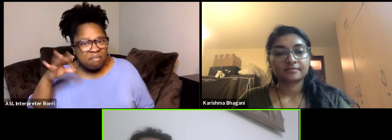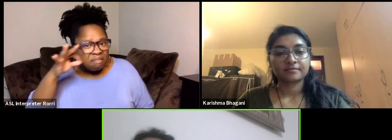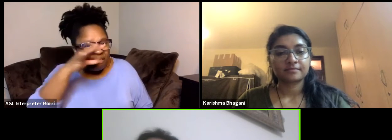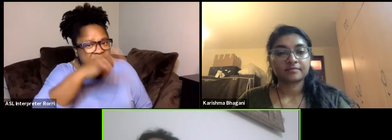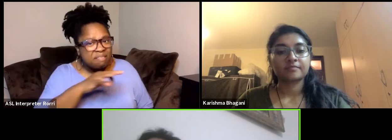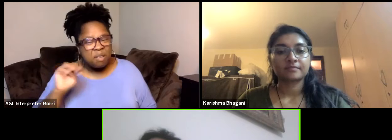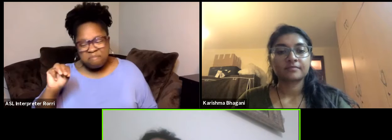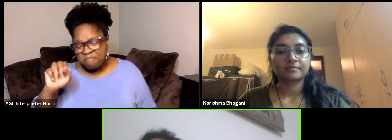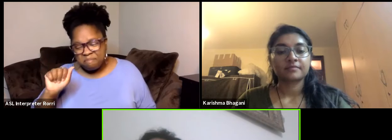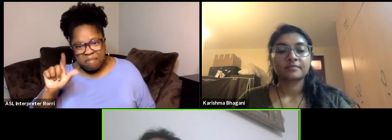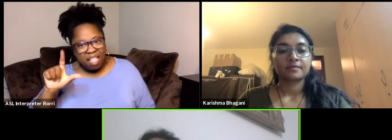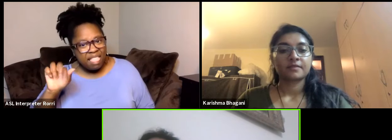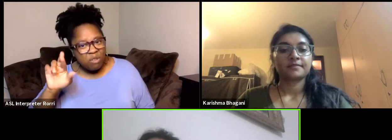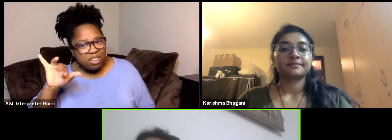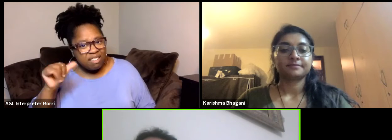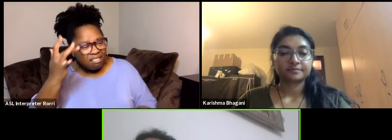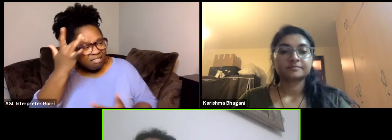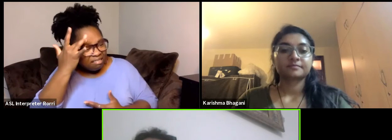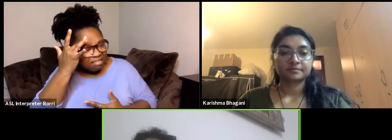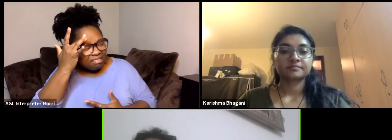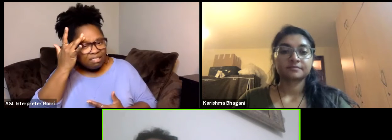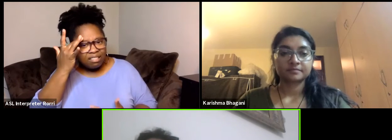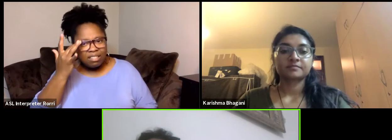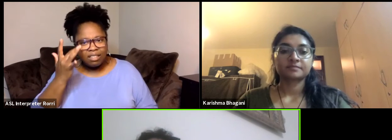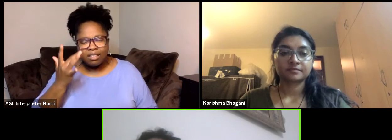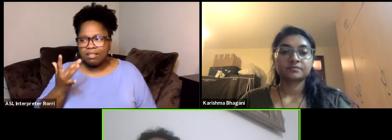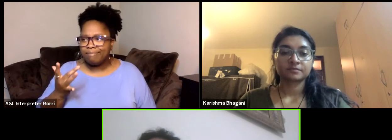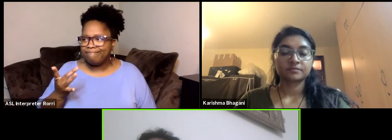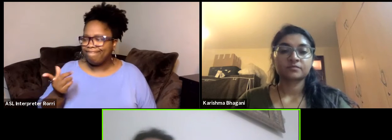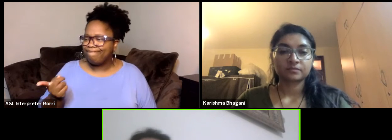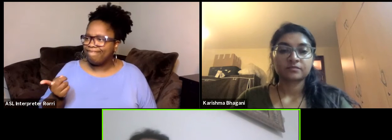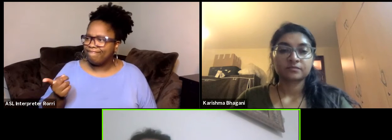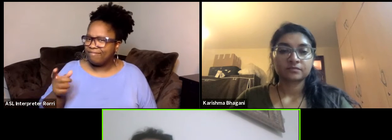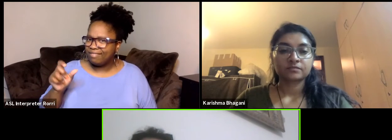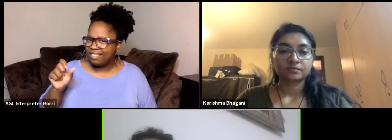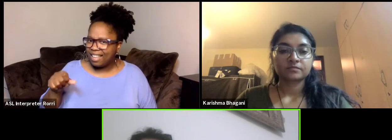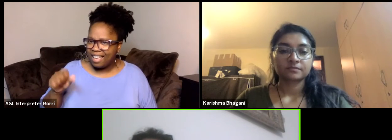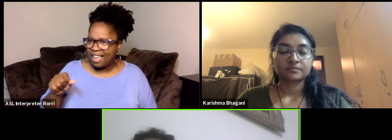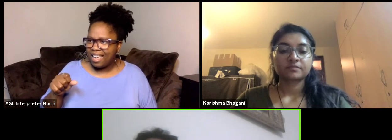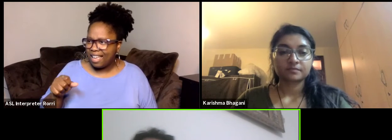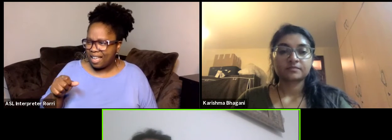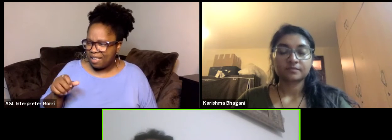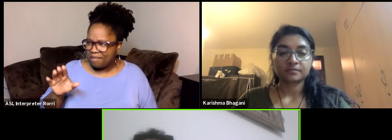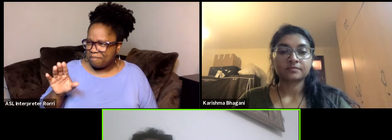there are so tiny small things but they build a crazy imaginary and wrong perception.